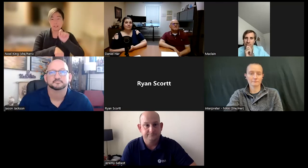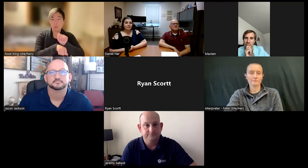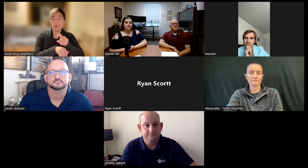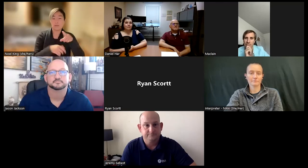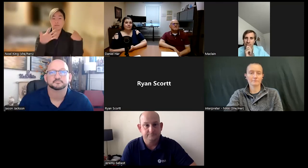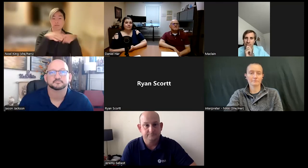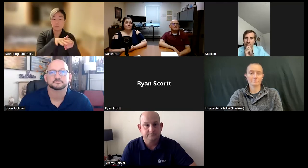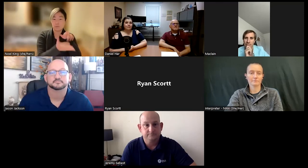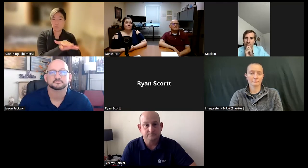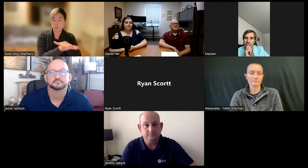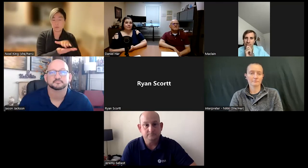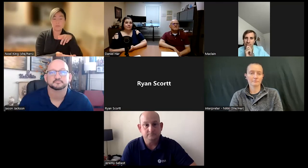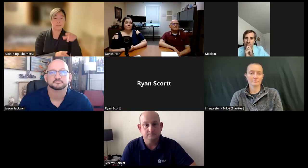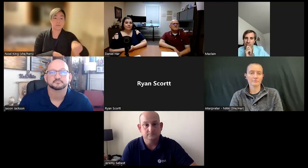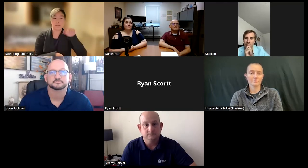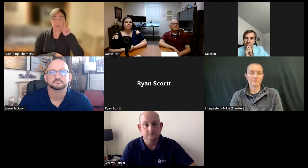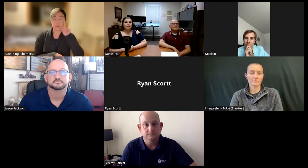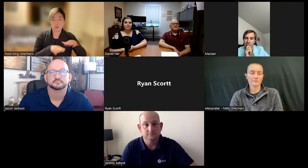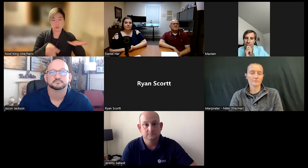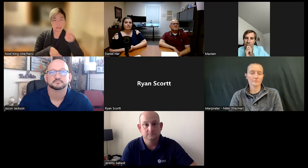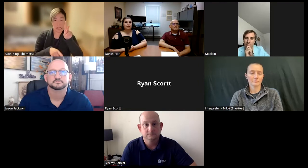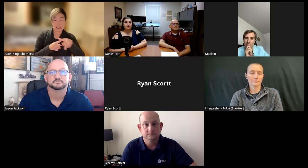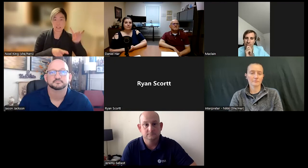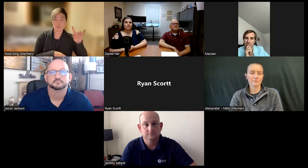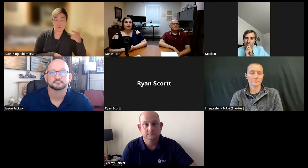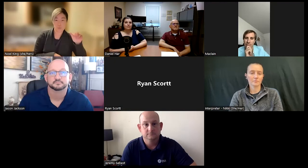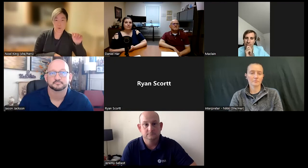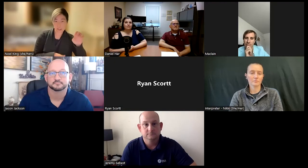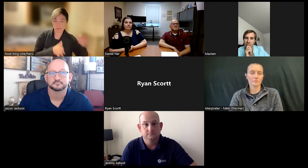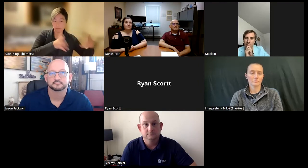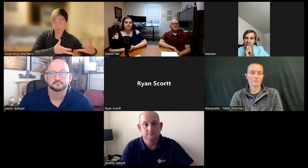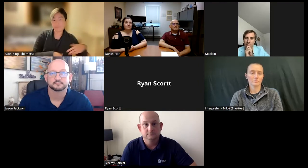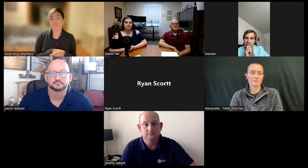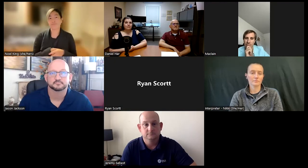I worked as a main, at a mainstream School for Deaf children K through eight